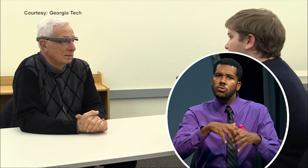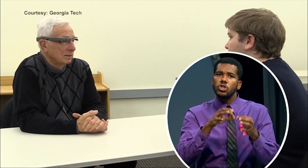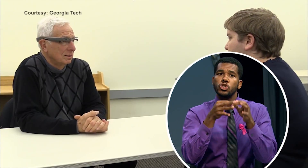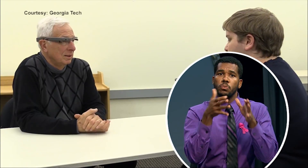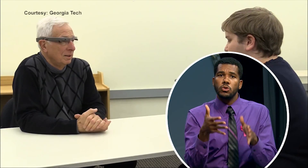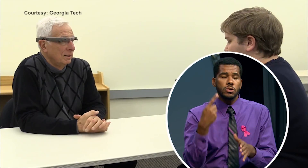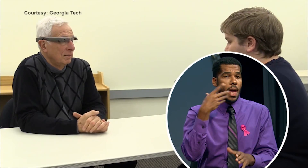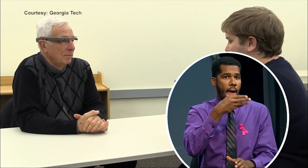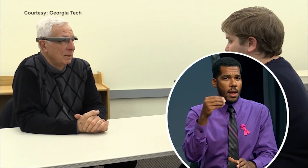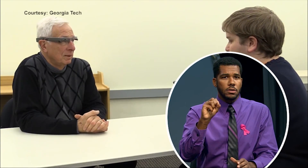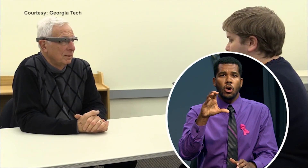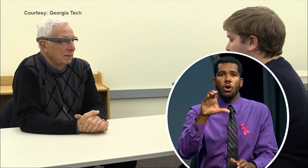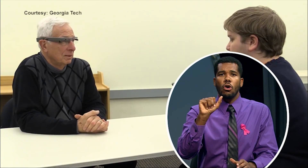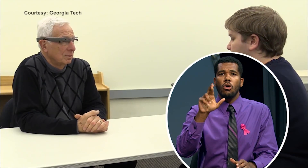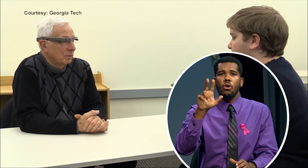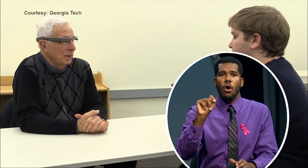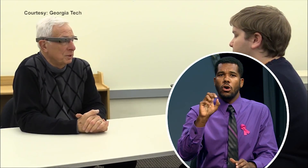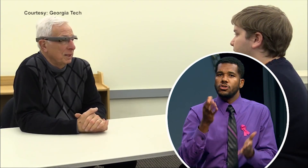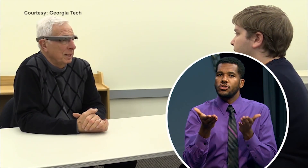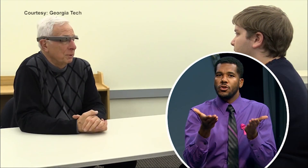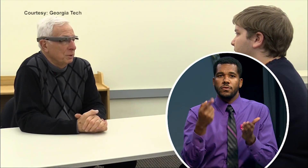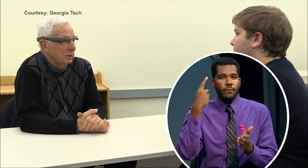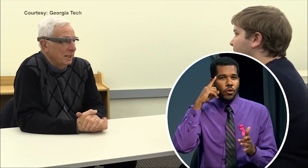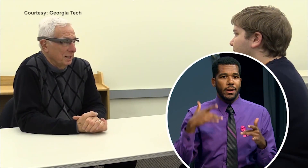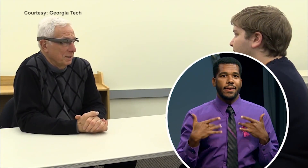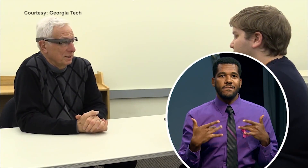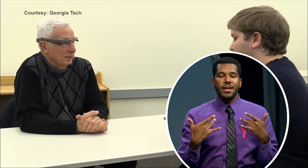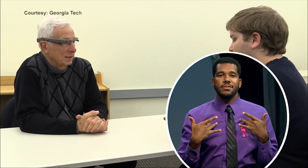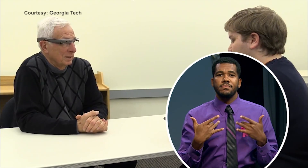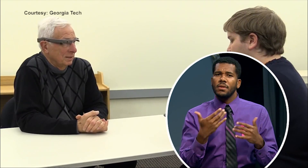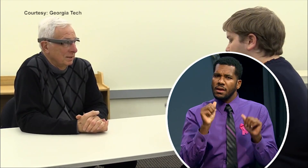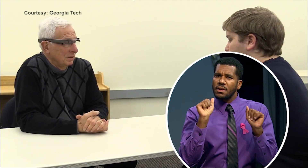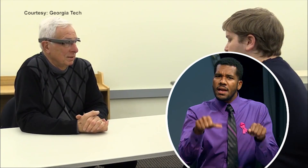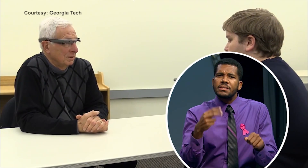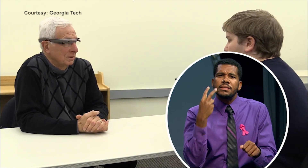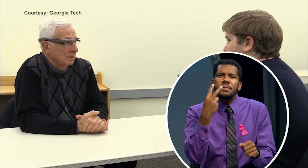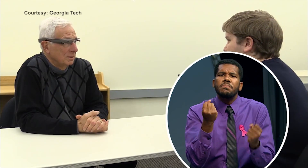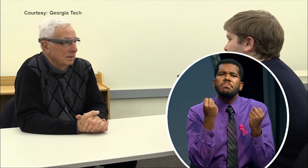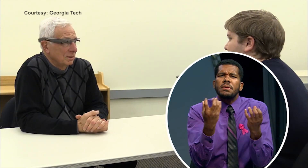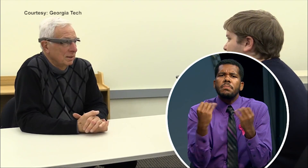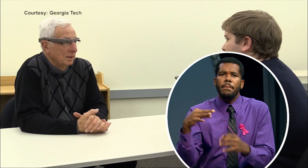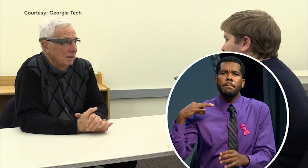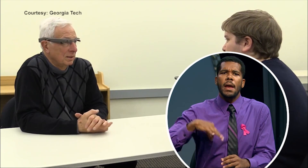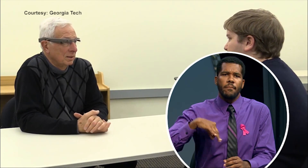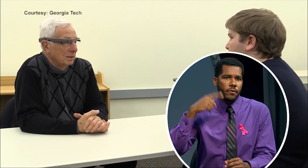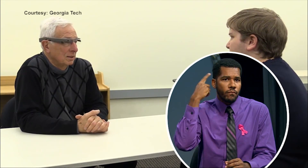and CART services for events and she can see many of the benefits for the deaf and hard of hearing community.